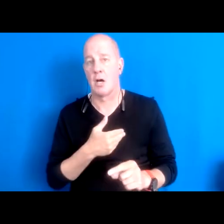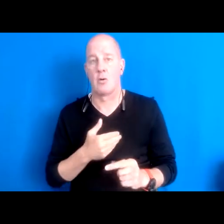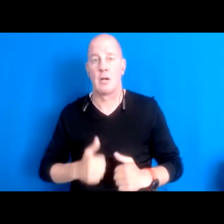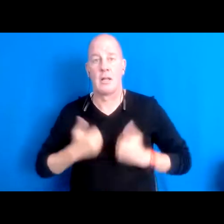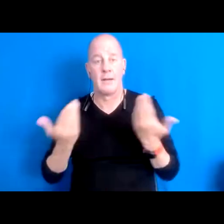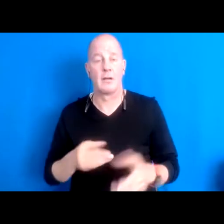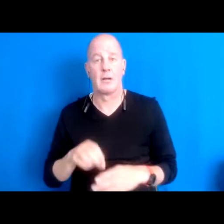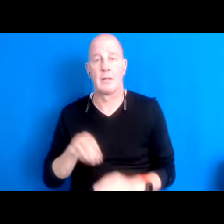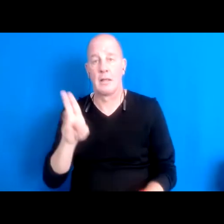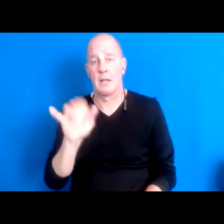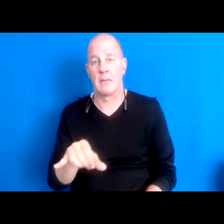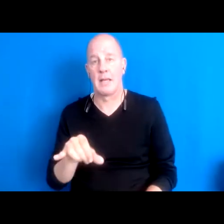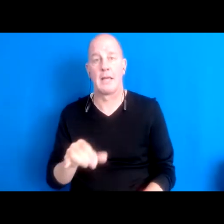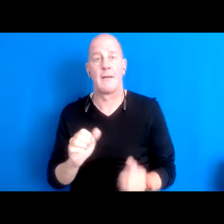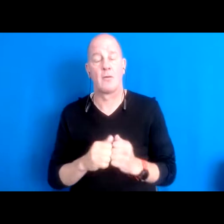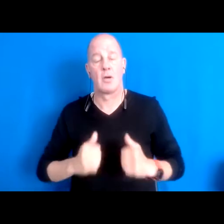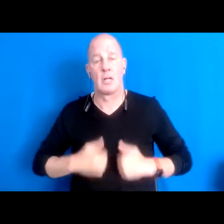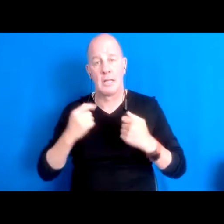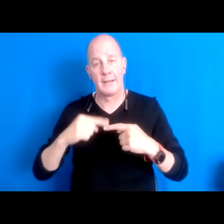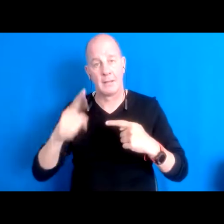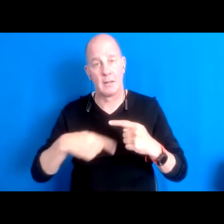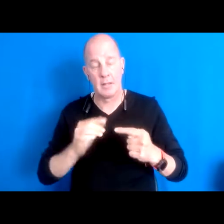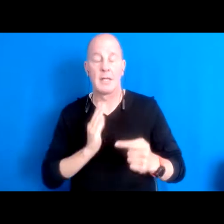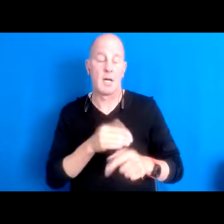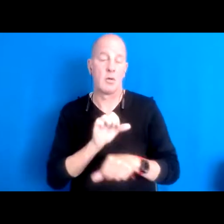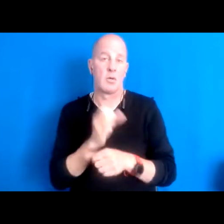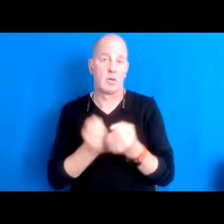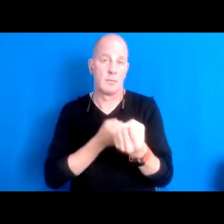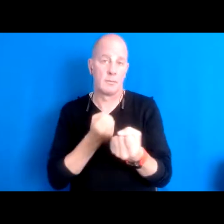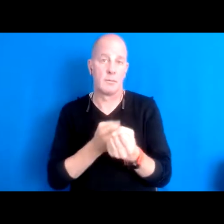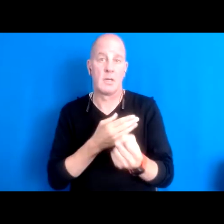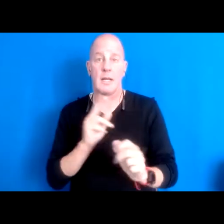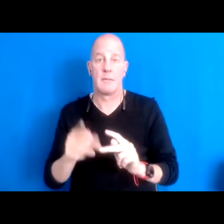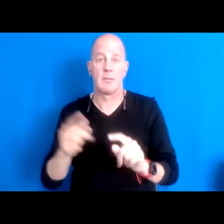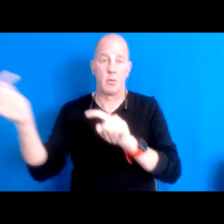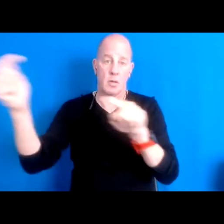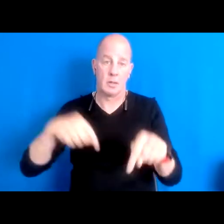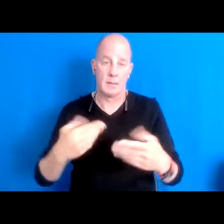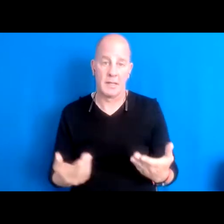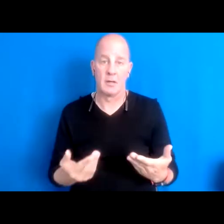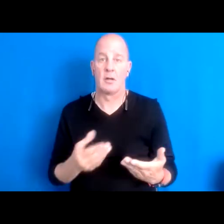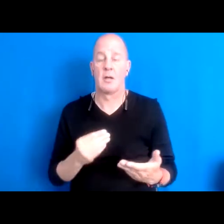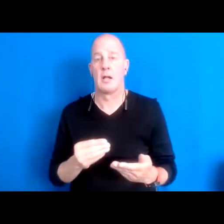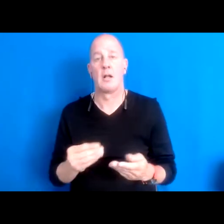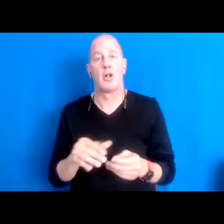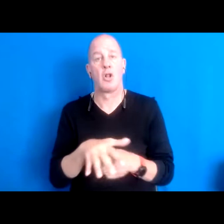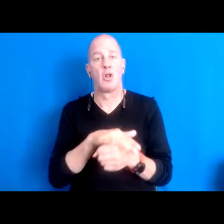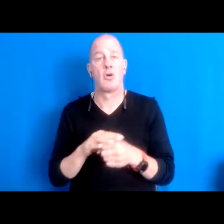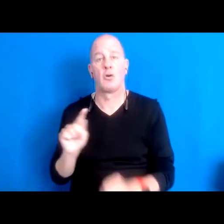15:58:18 work to support and and and folks will be coming down here and so forth a and the local tribes are going to be working on coalition with them there's gonna be lots